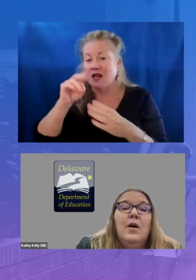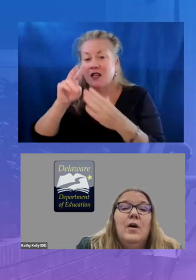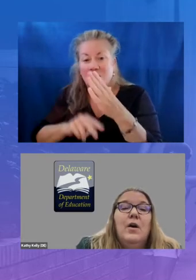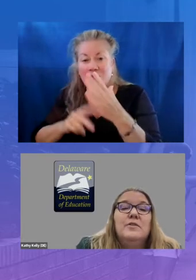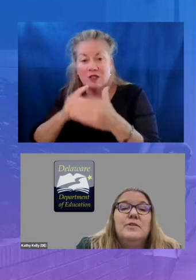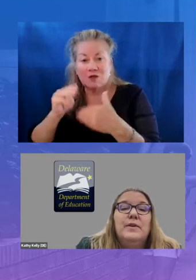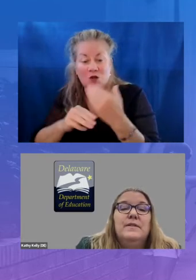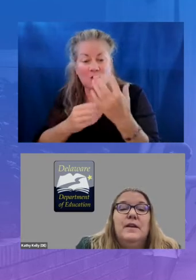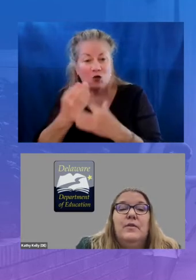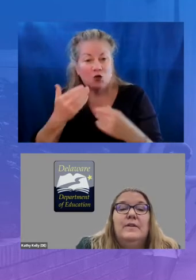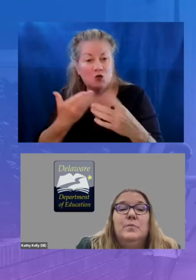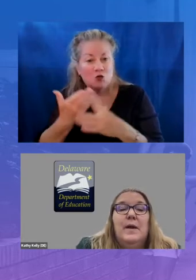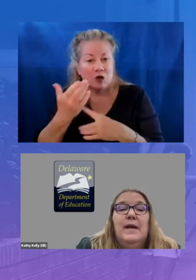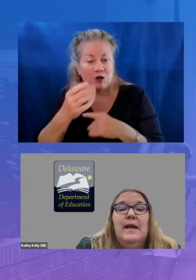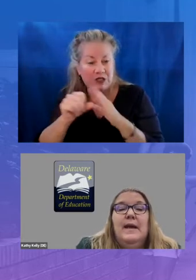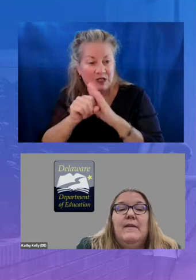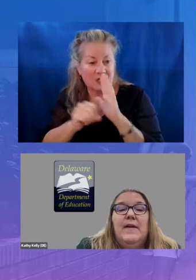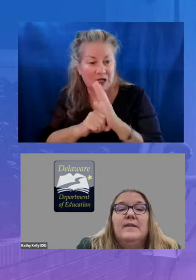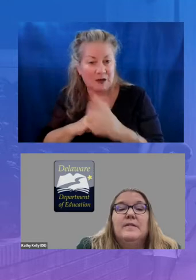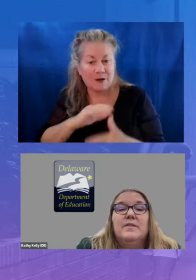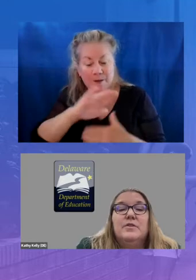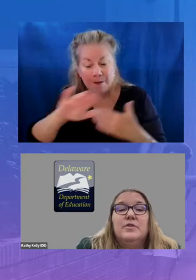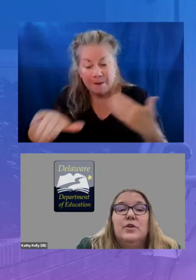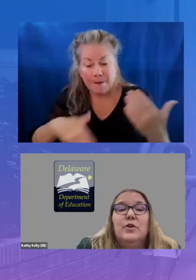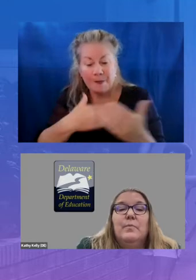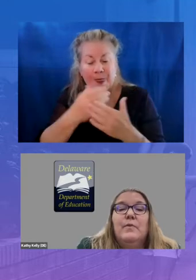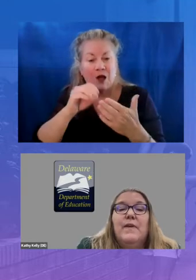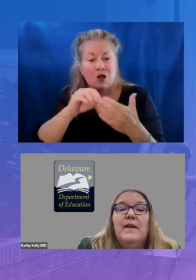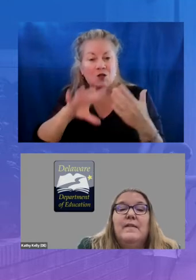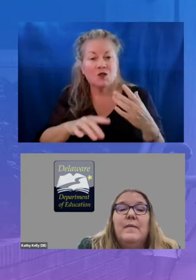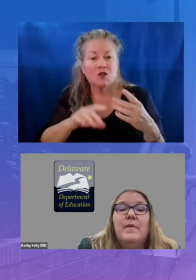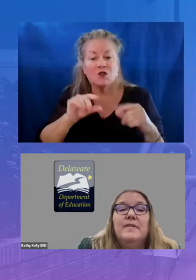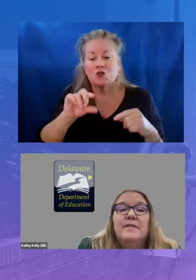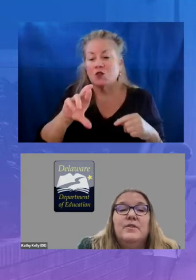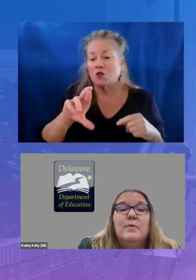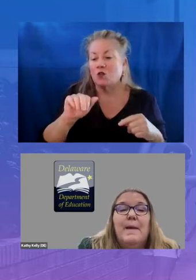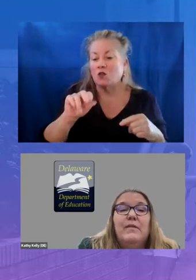all students in grades one to eight have access to zearn providing them with essential math